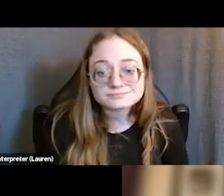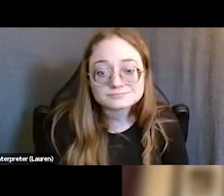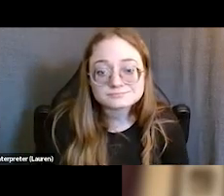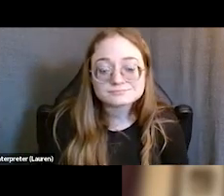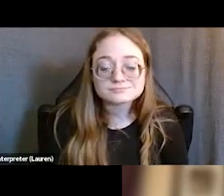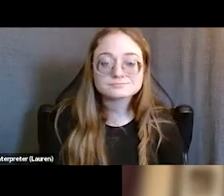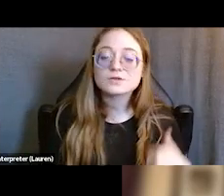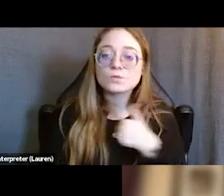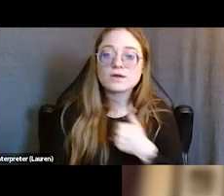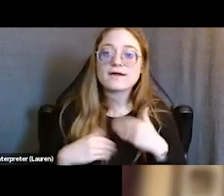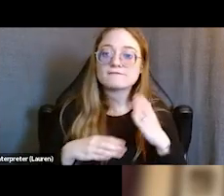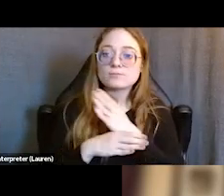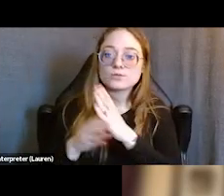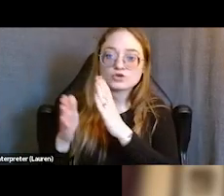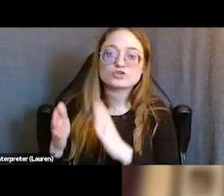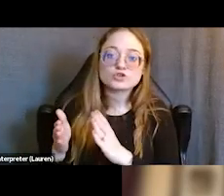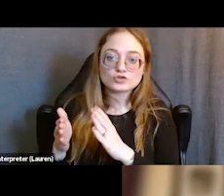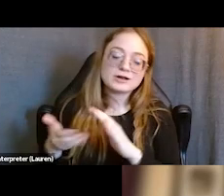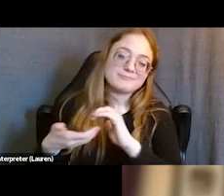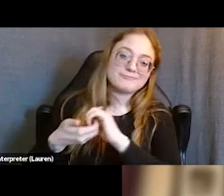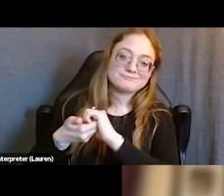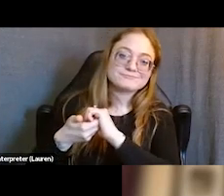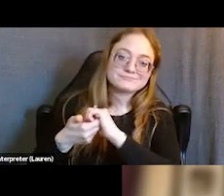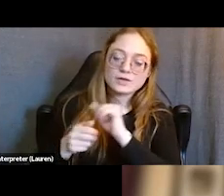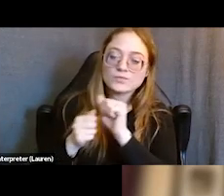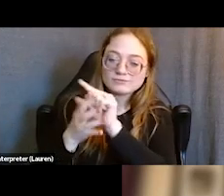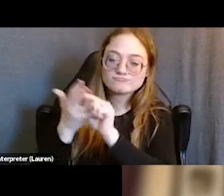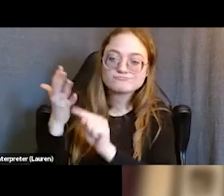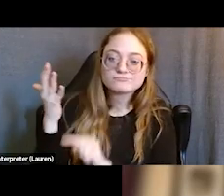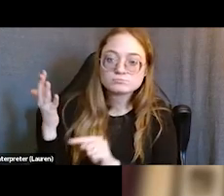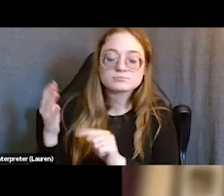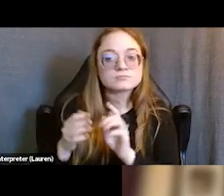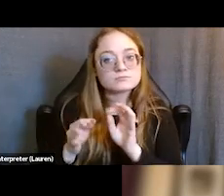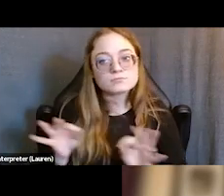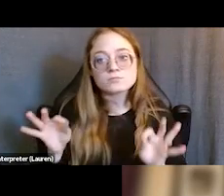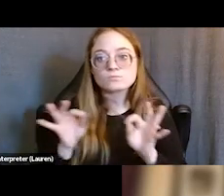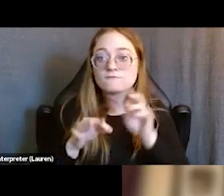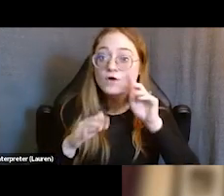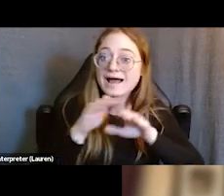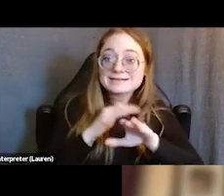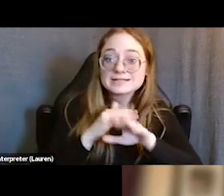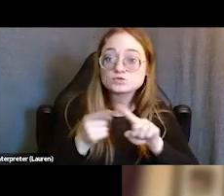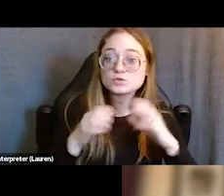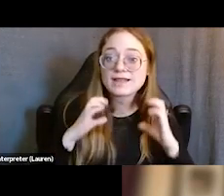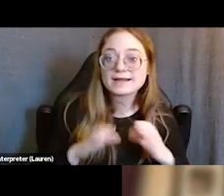with a variety of system partners that have been really key for us, not only for access to clients again pre-release, but also in terms of continuing